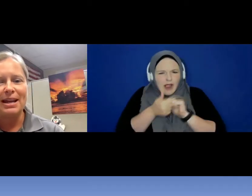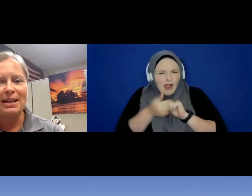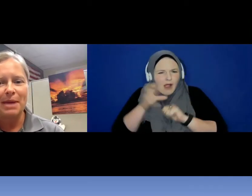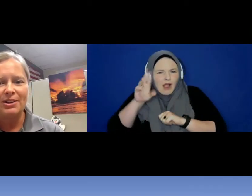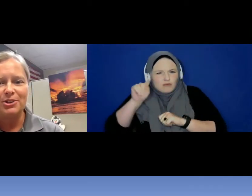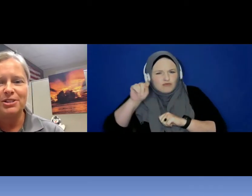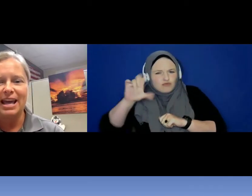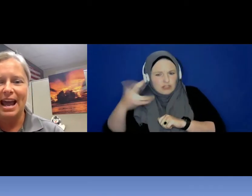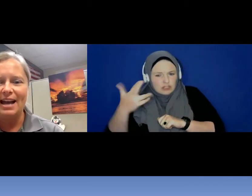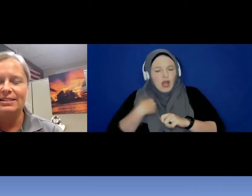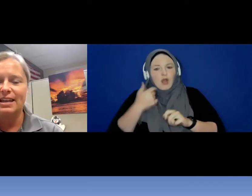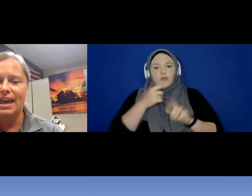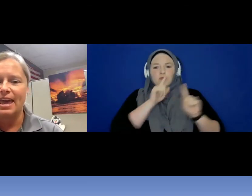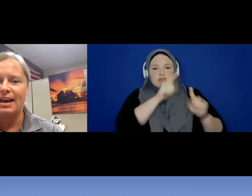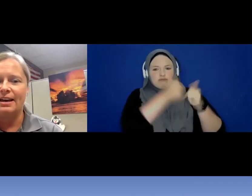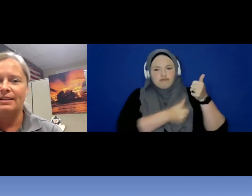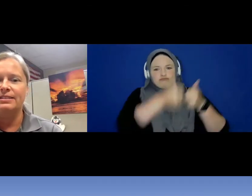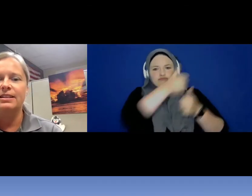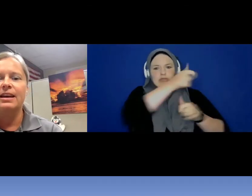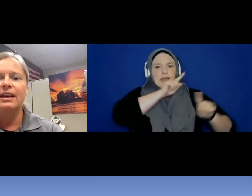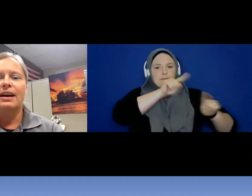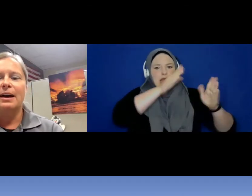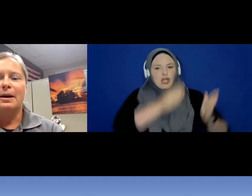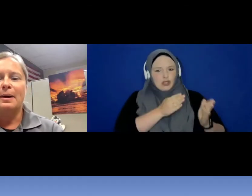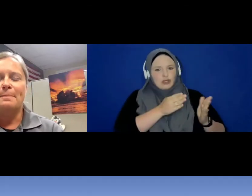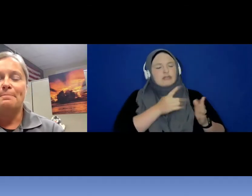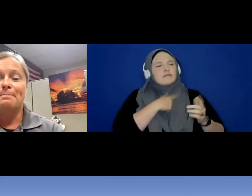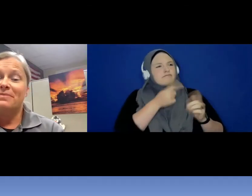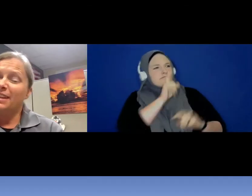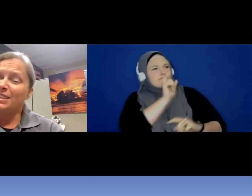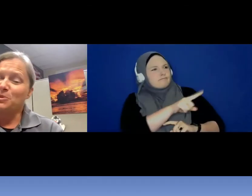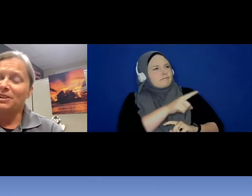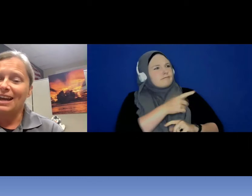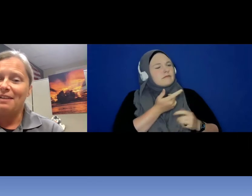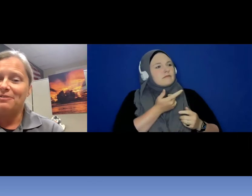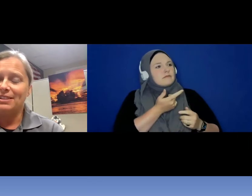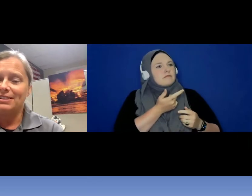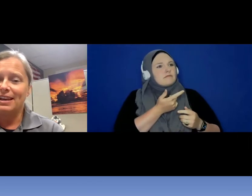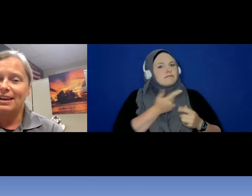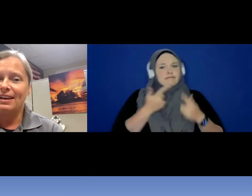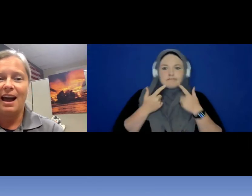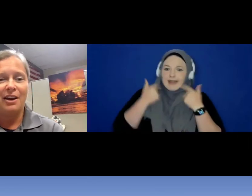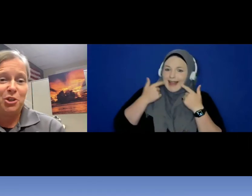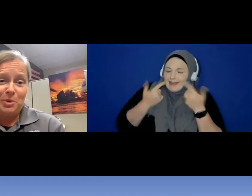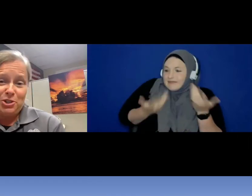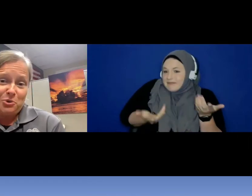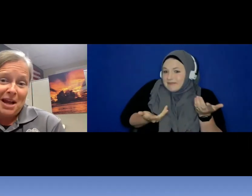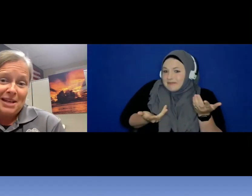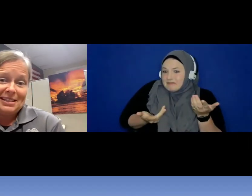commanders and asked, and they sort of laughed and said are you interested